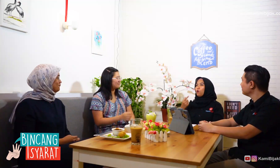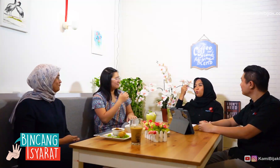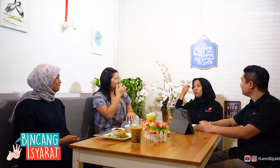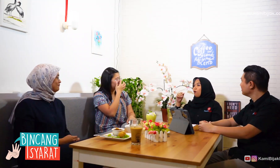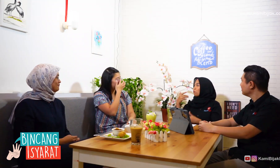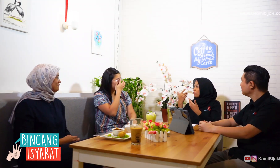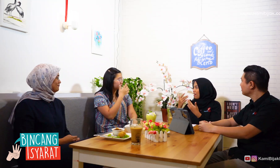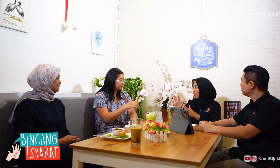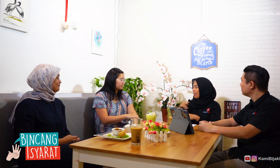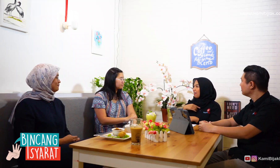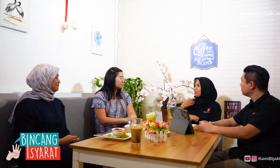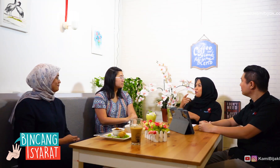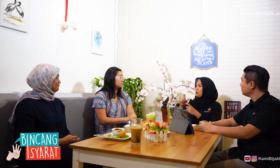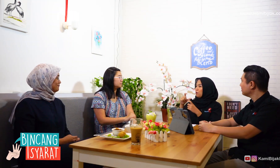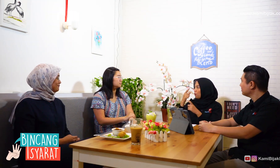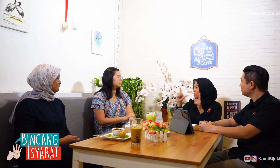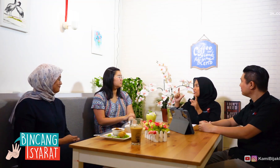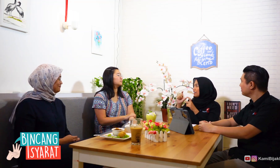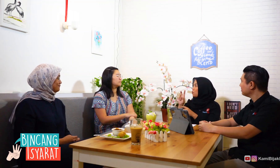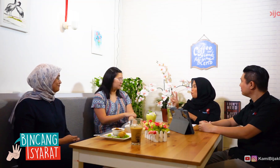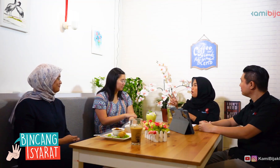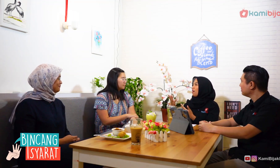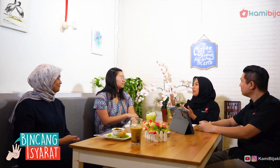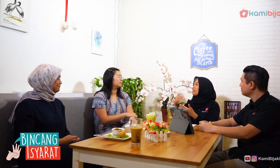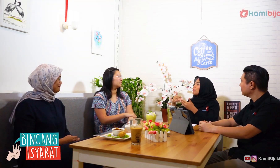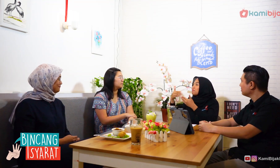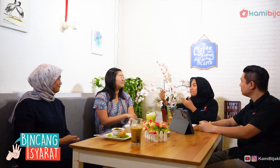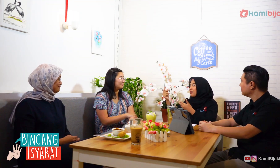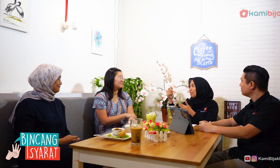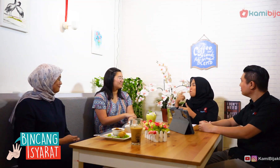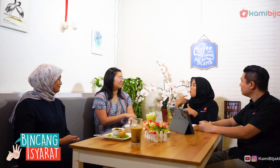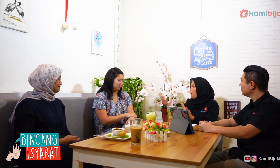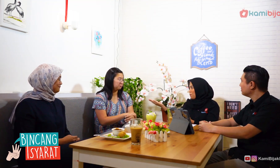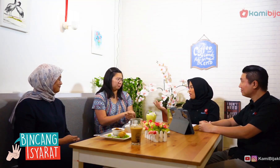College is over and graduated from S2, what's the plan in the future?